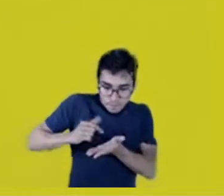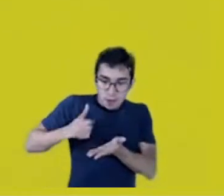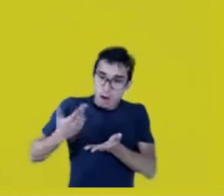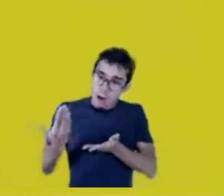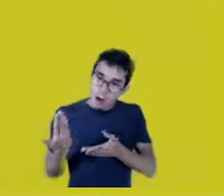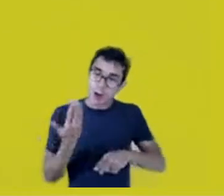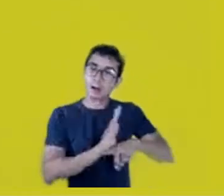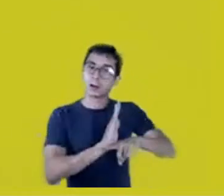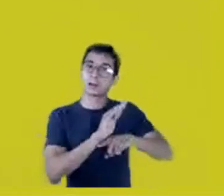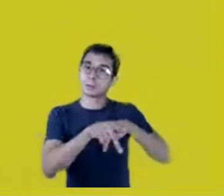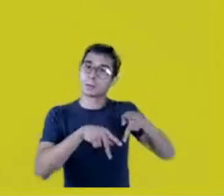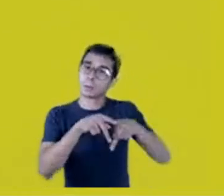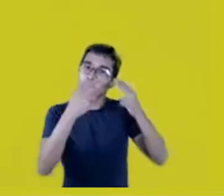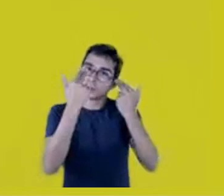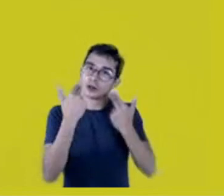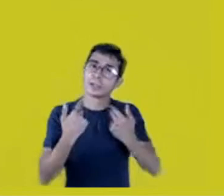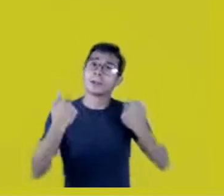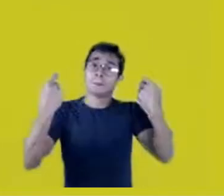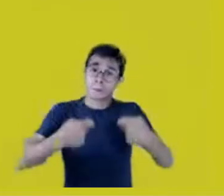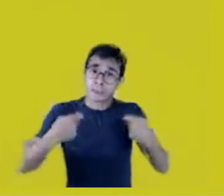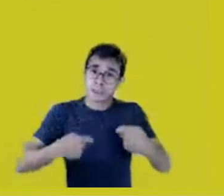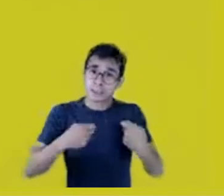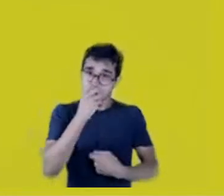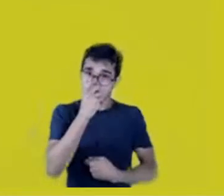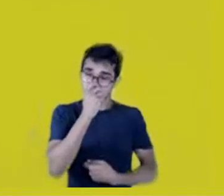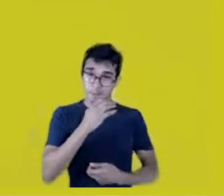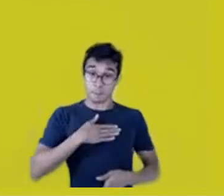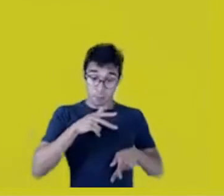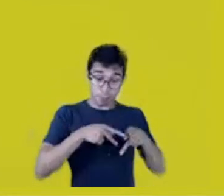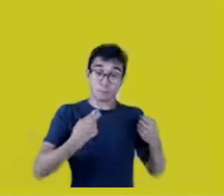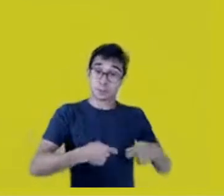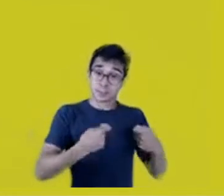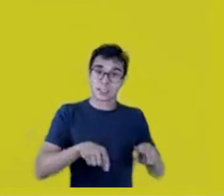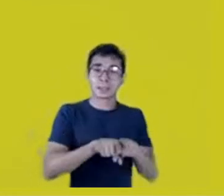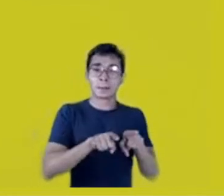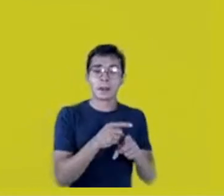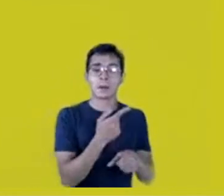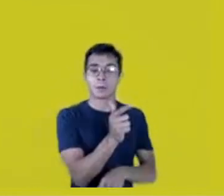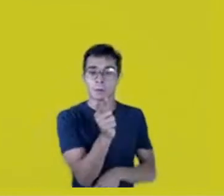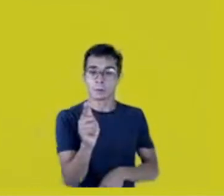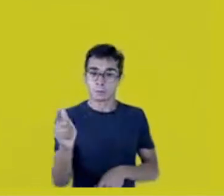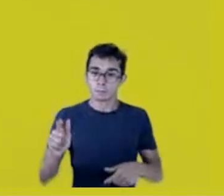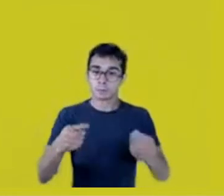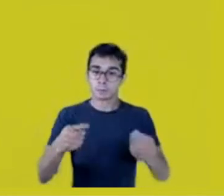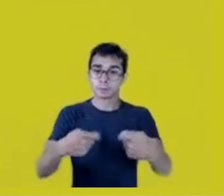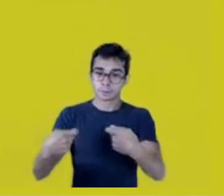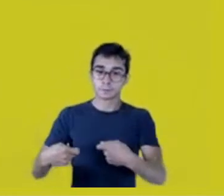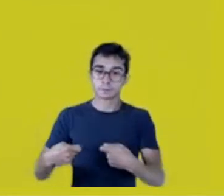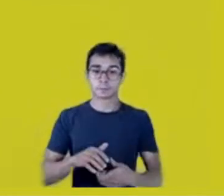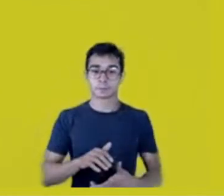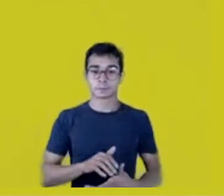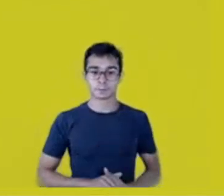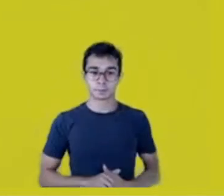and my people needs, but I know it’s not only my people. I mean, when I look at a traditional cultural expression